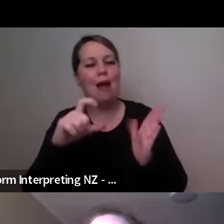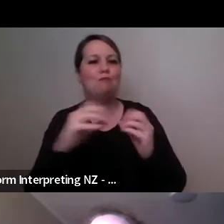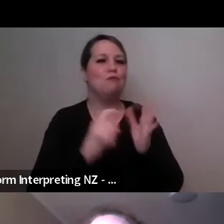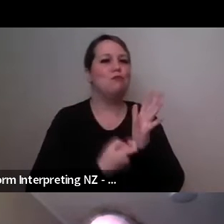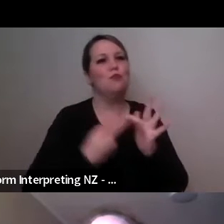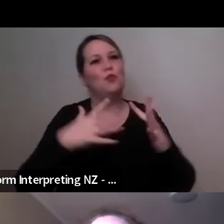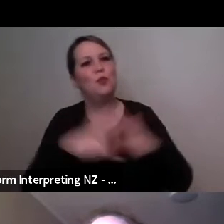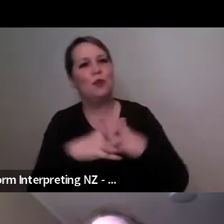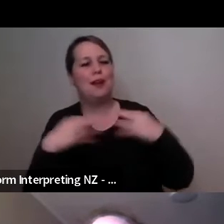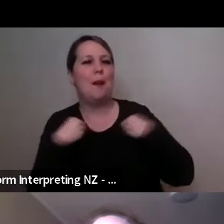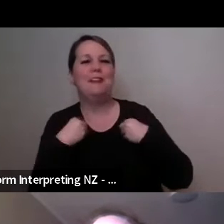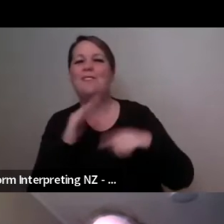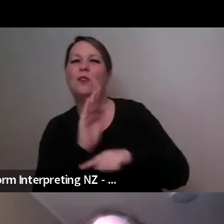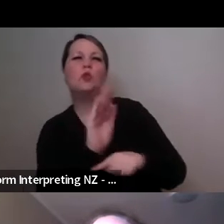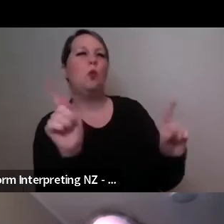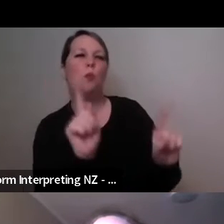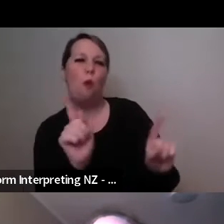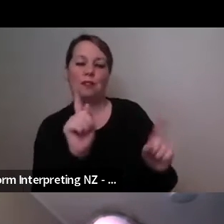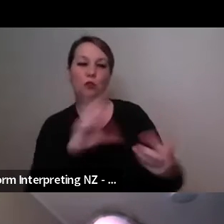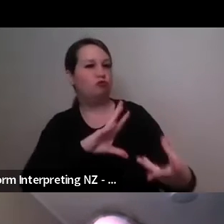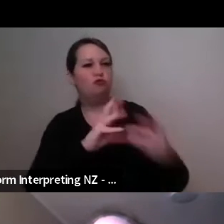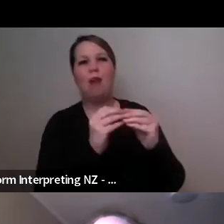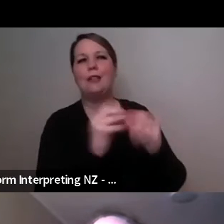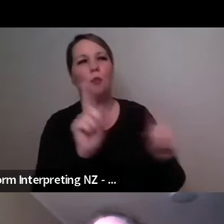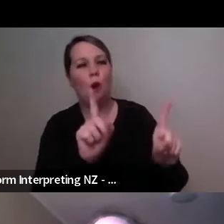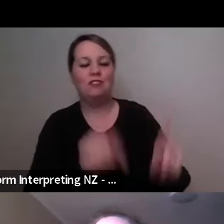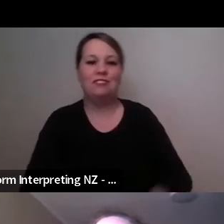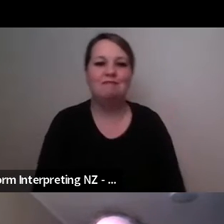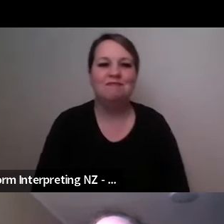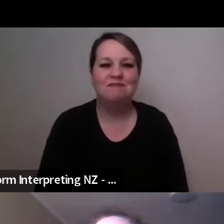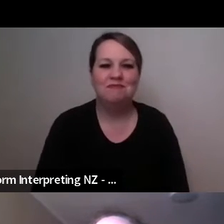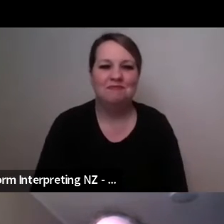I'm really - yes I'm really in this position now where